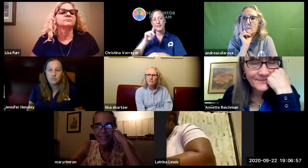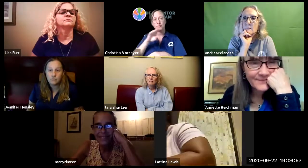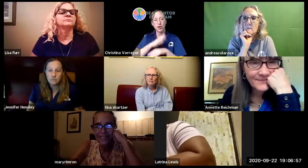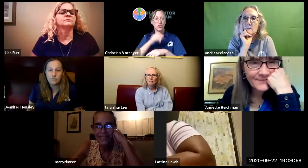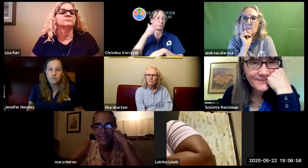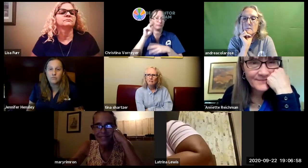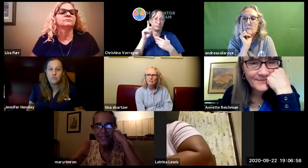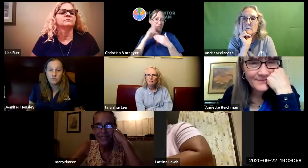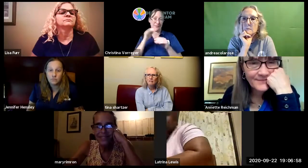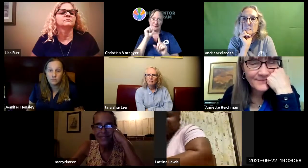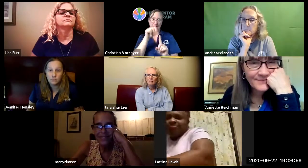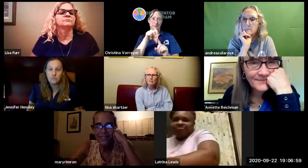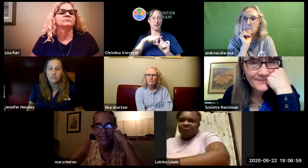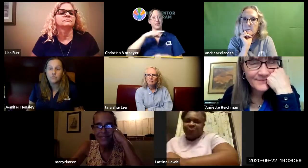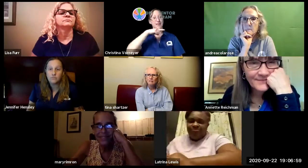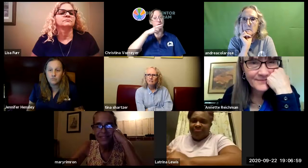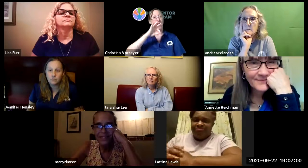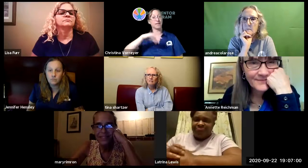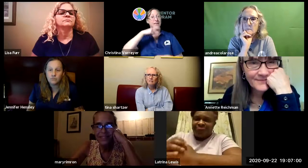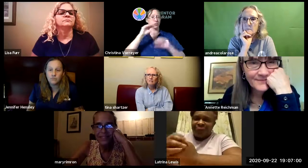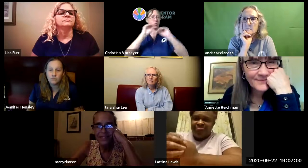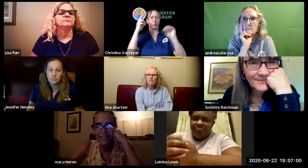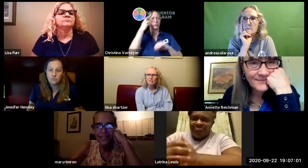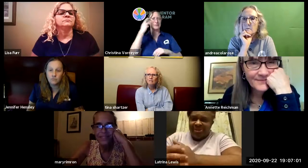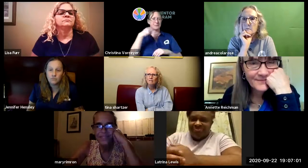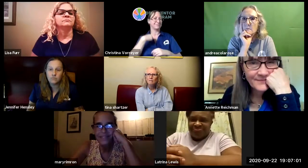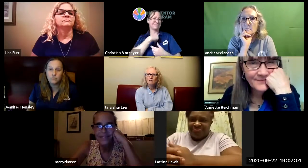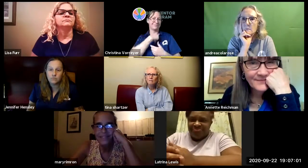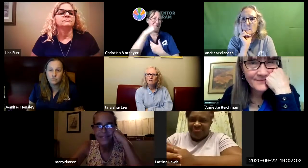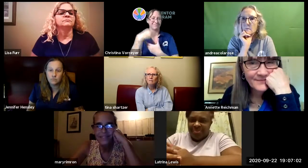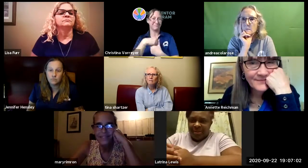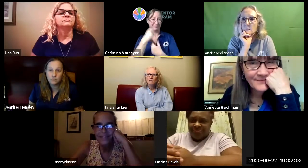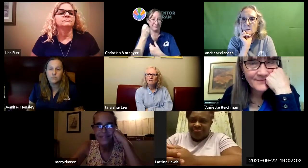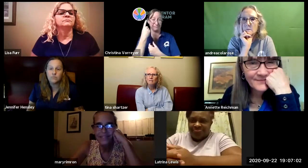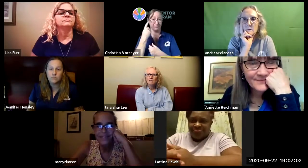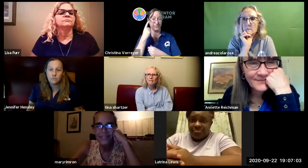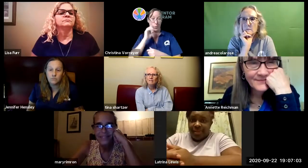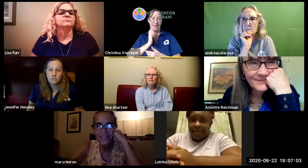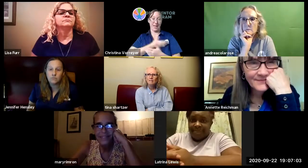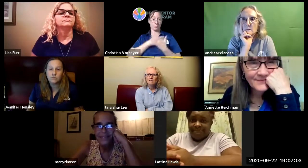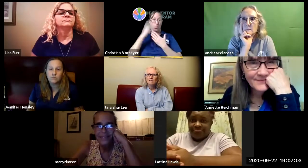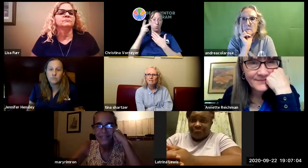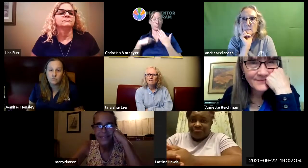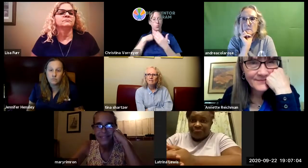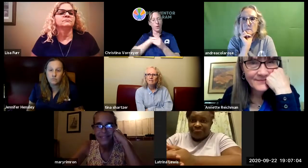we're happy to have them join us because that can impact communication among their family